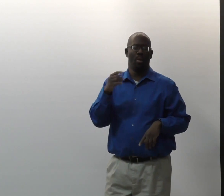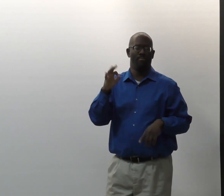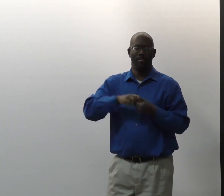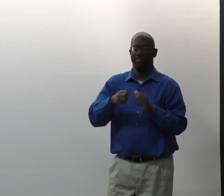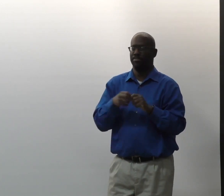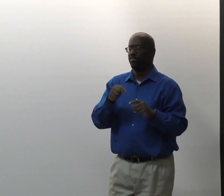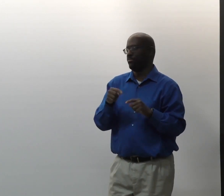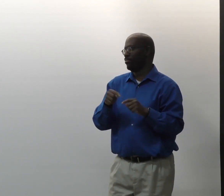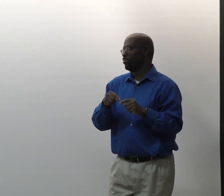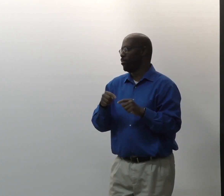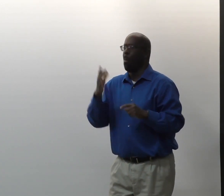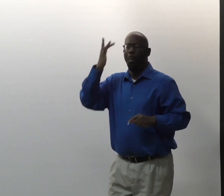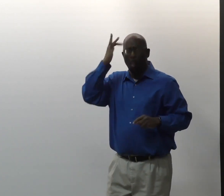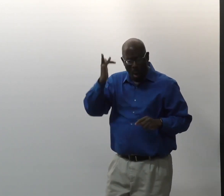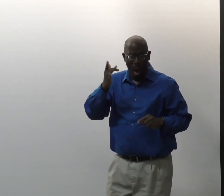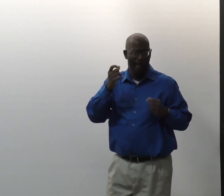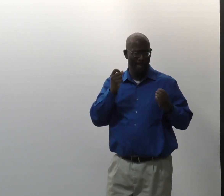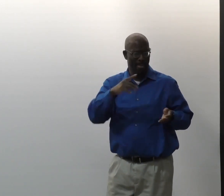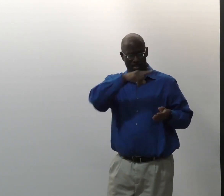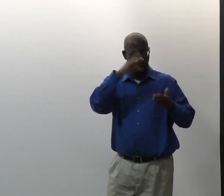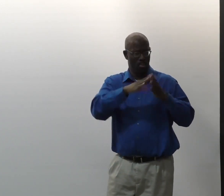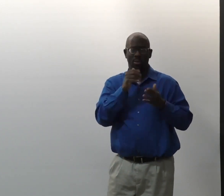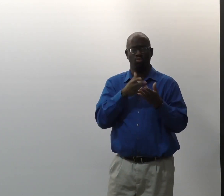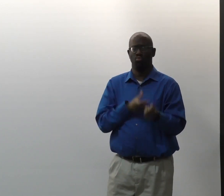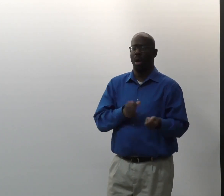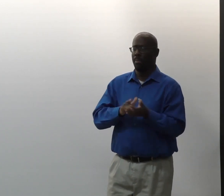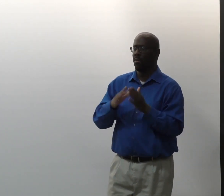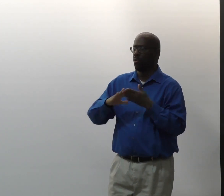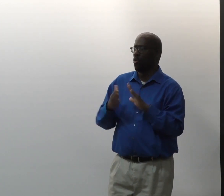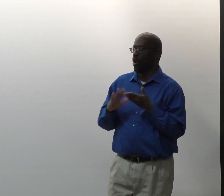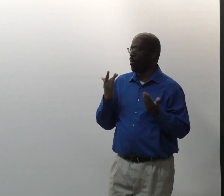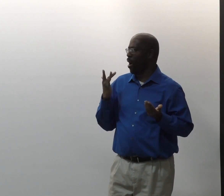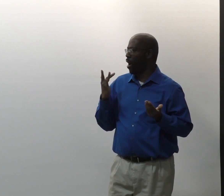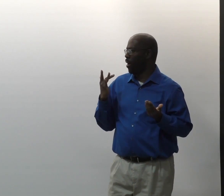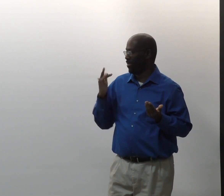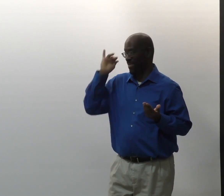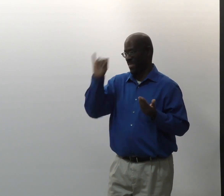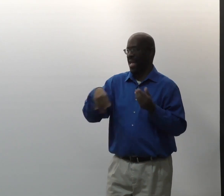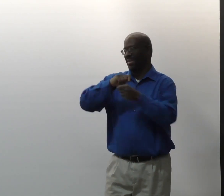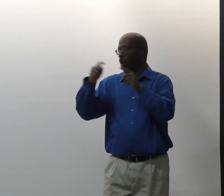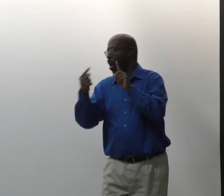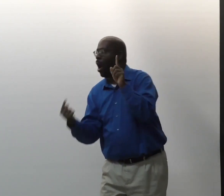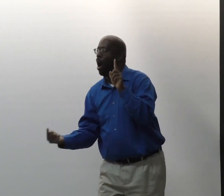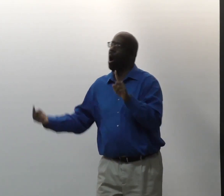You have to look back at the roots of the problem. Why many people in the Black community don't trust the medical community,